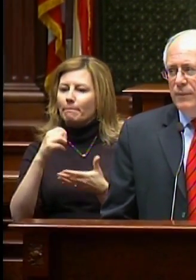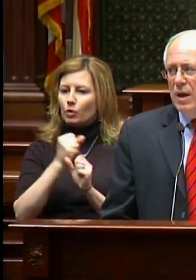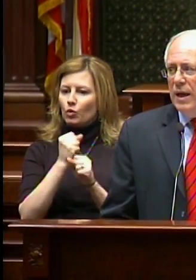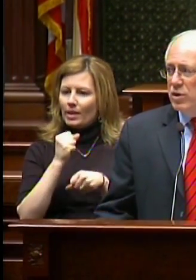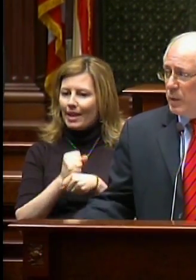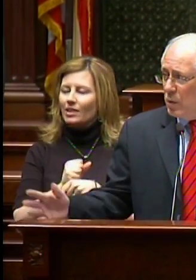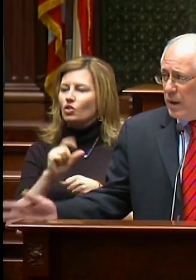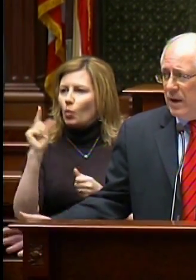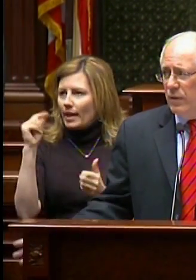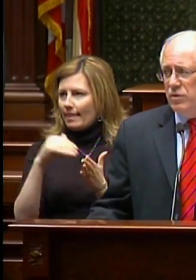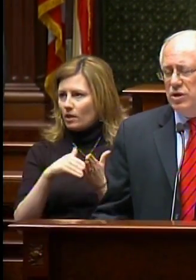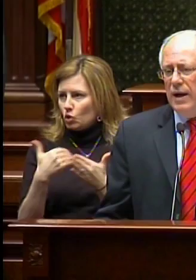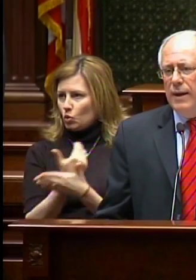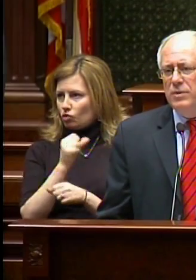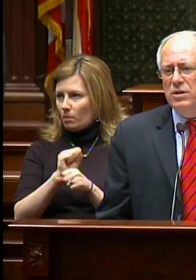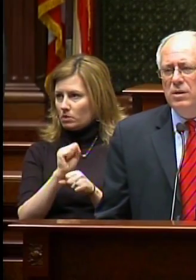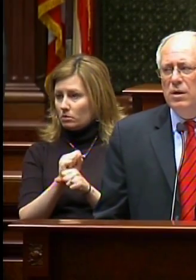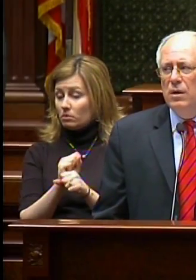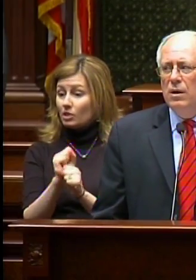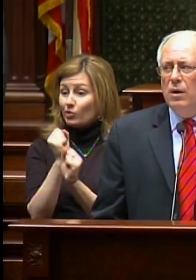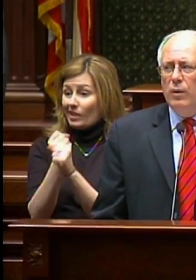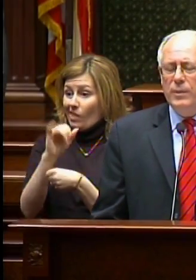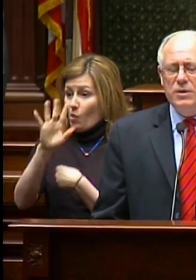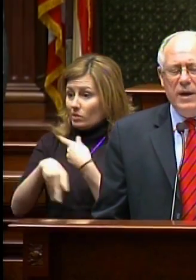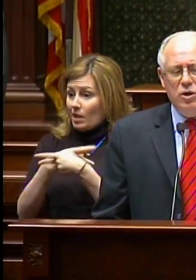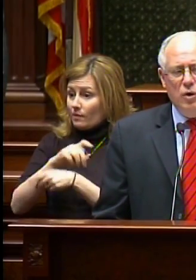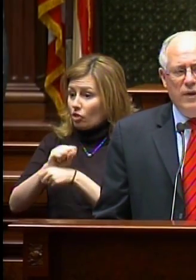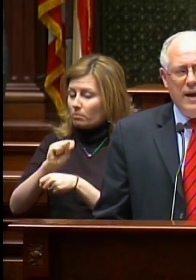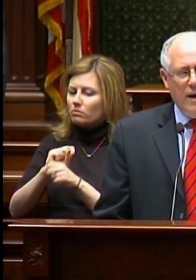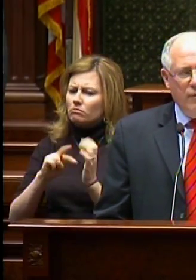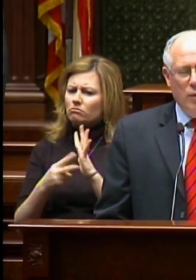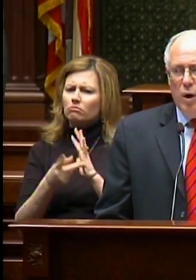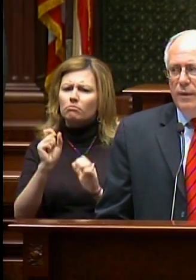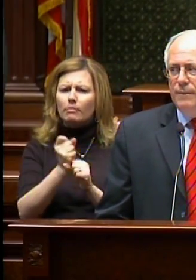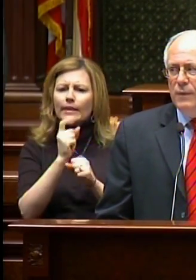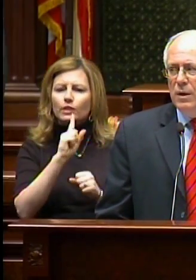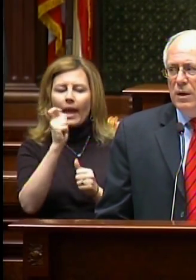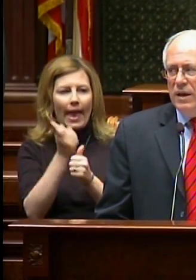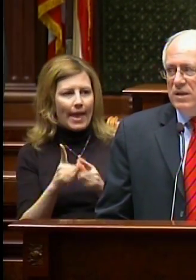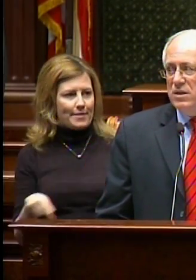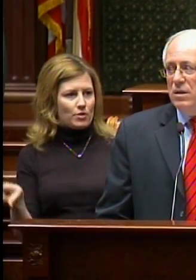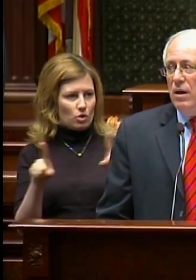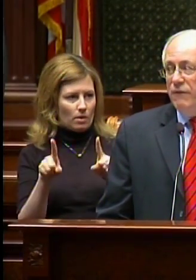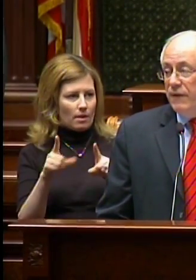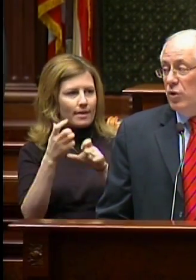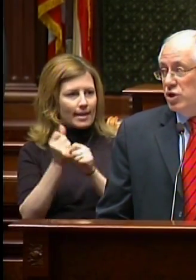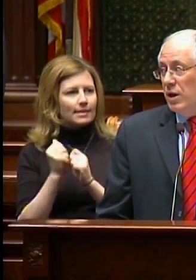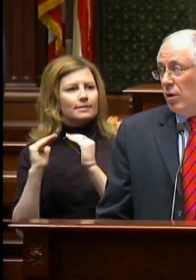And as we're creating those jobs, we must make sure that everyone gets a fair share